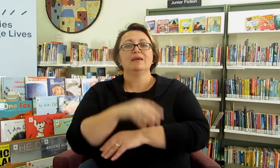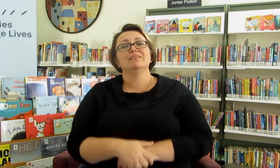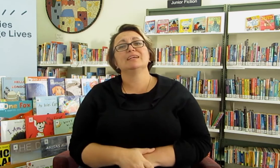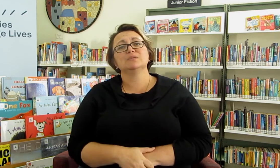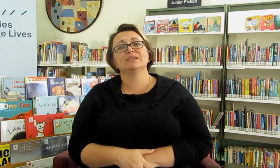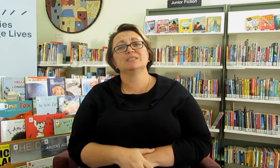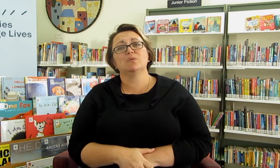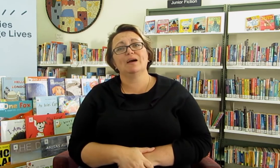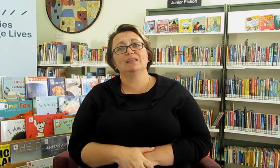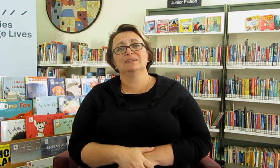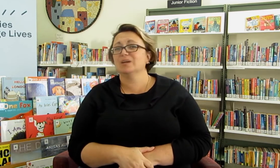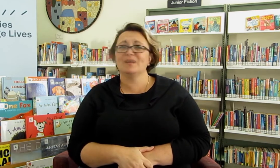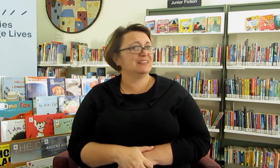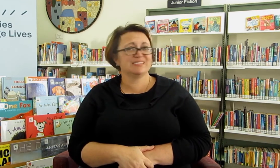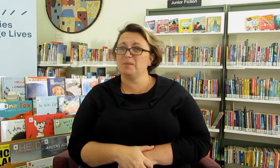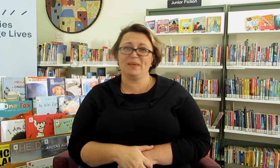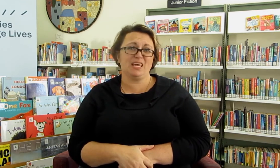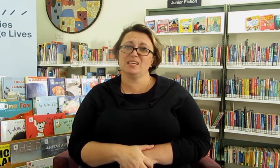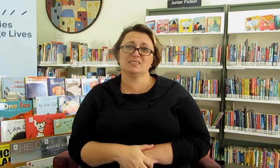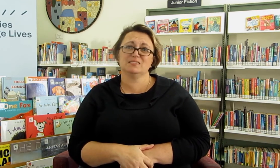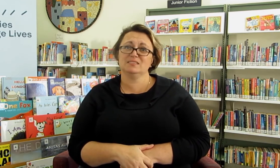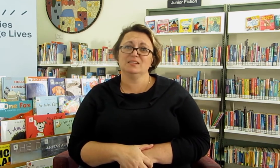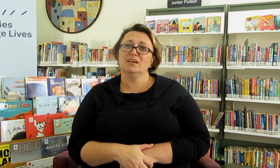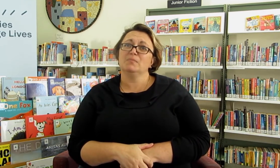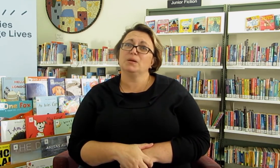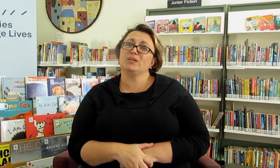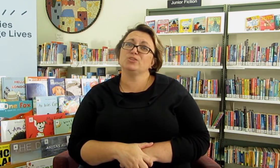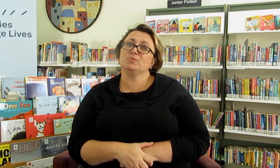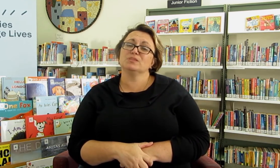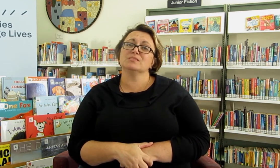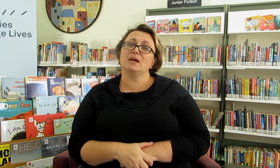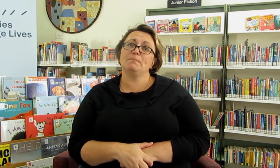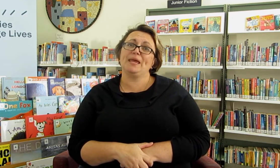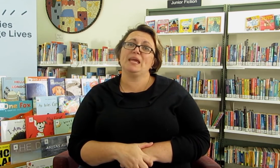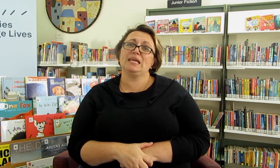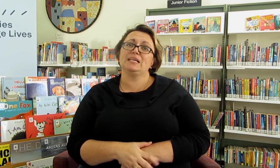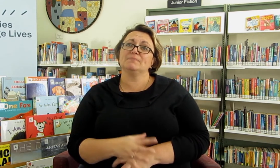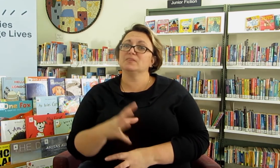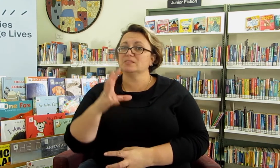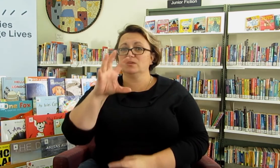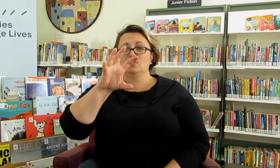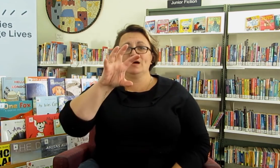Next one is Koala and koalas aren't bears, but we do put the sign bear in it. So koala,